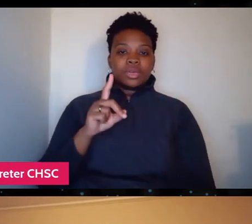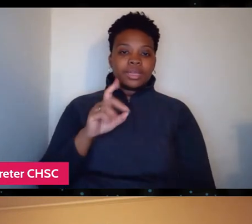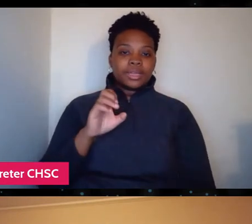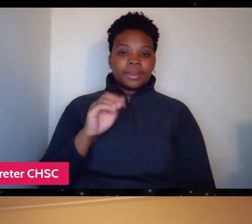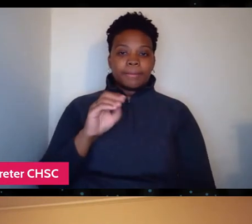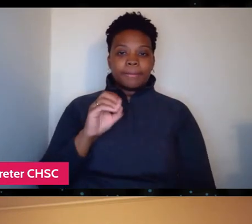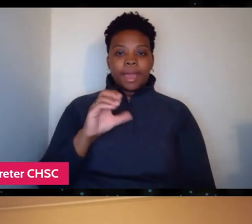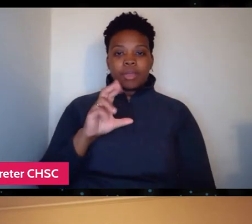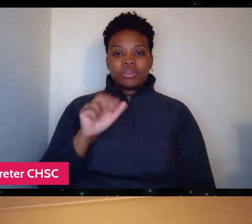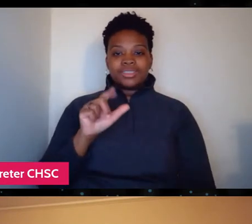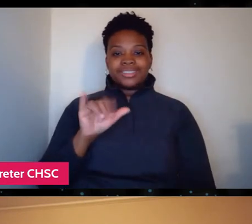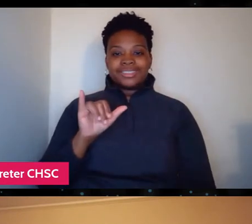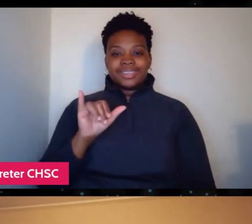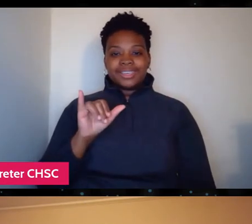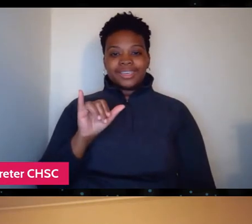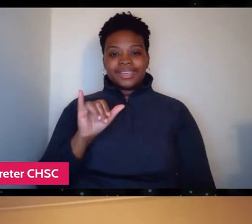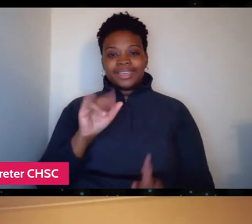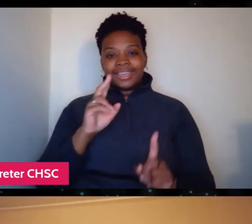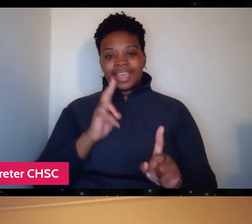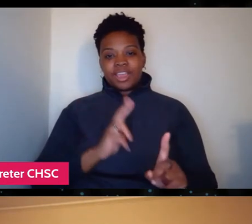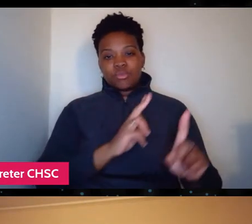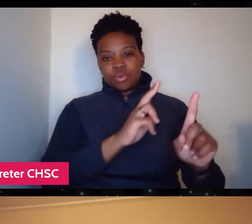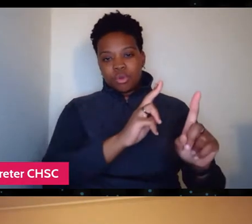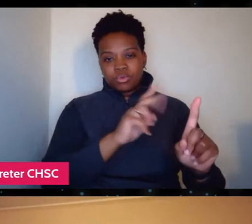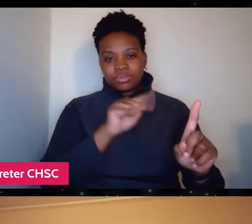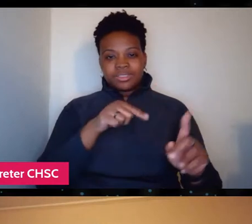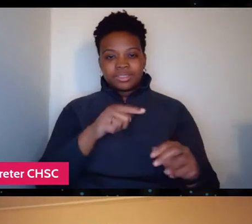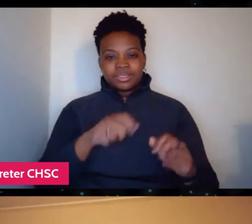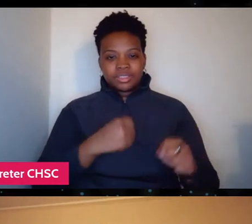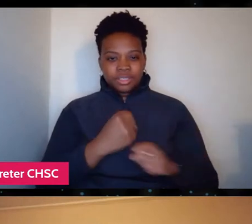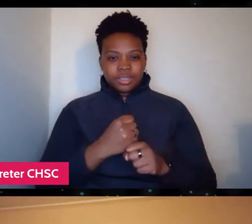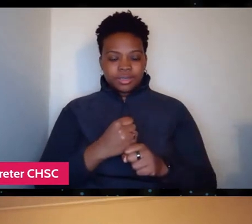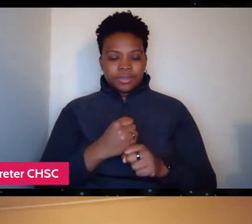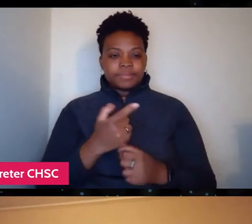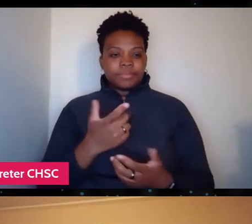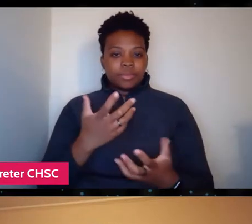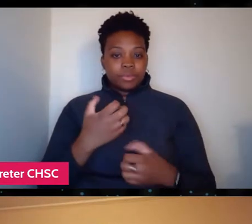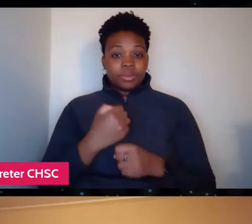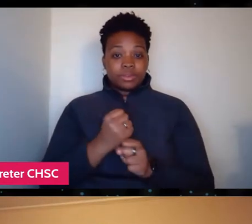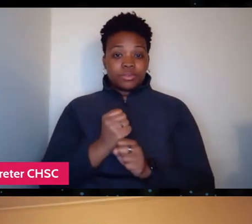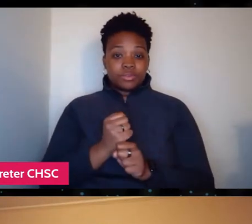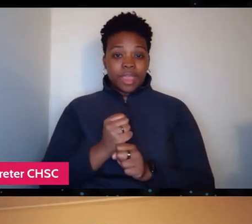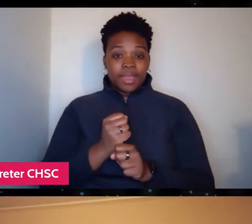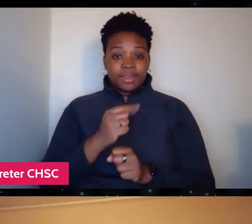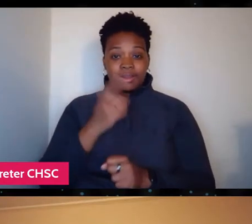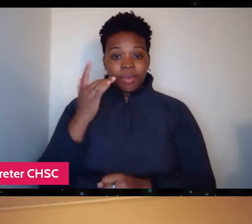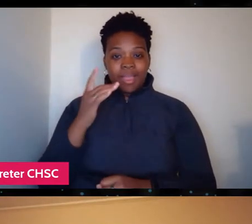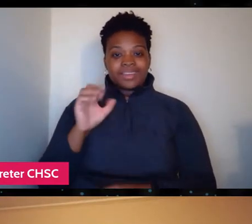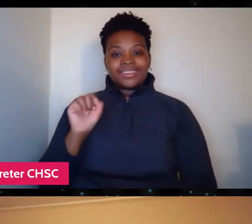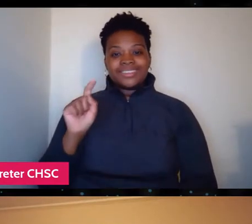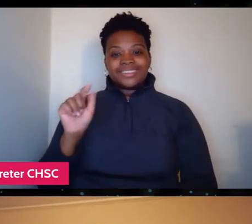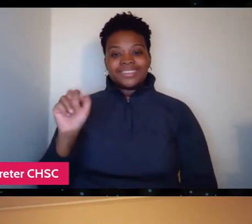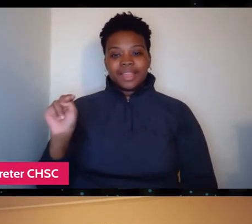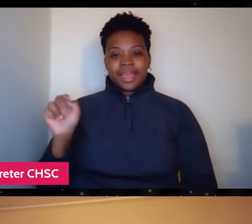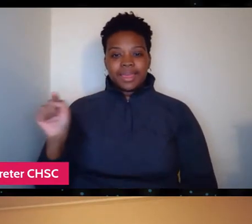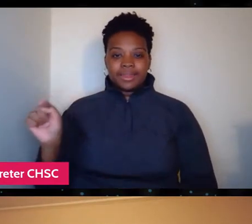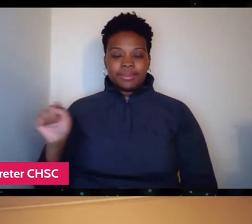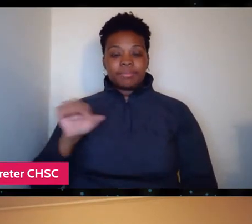which I have to say I really kind of created because of Stan too. I mean, there's other films in the sidebar for sure,